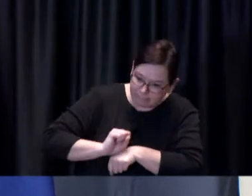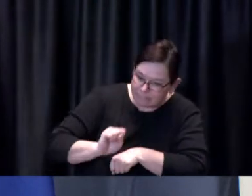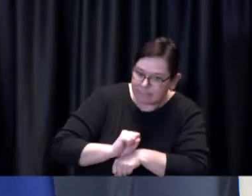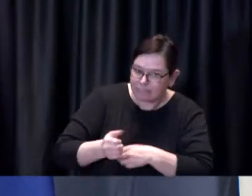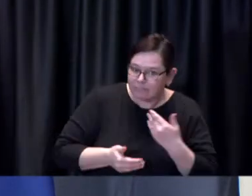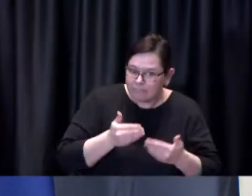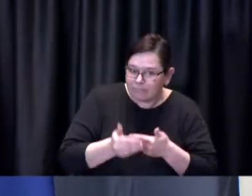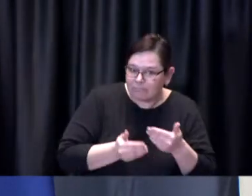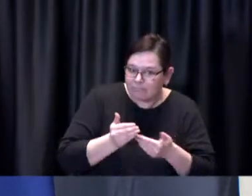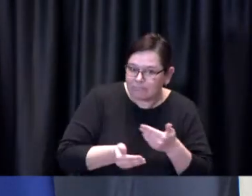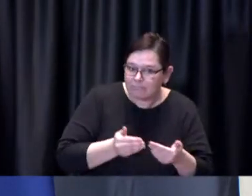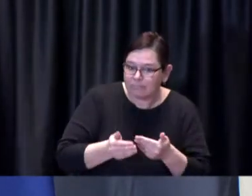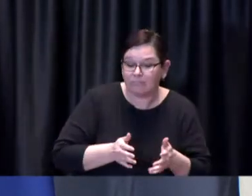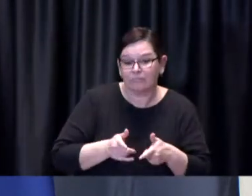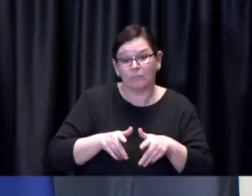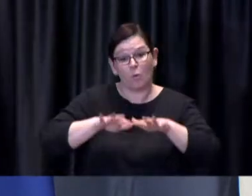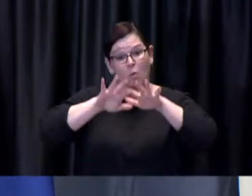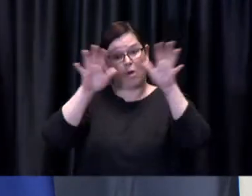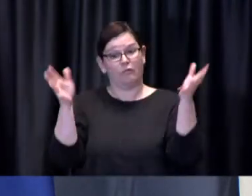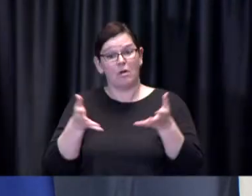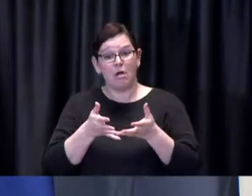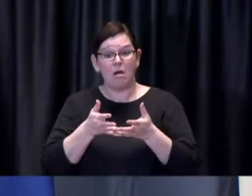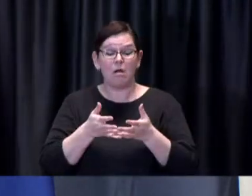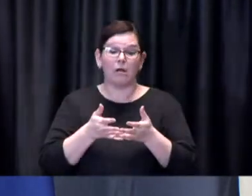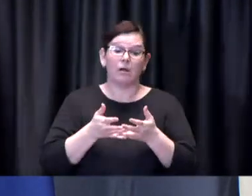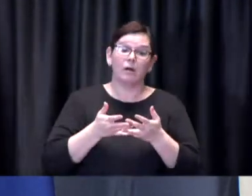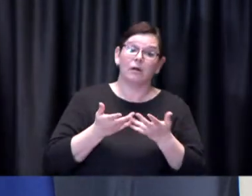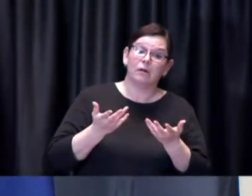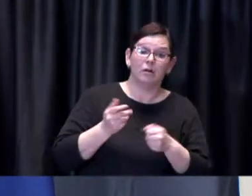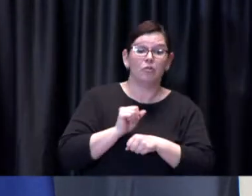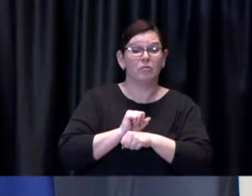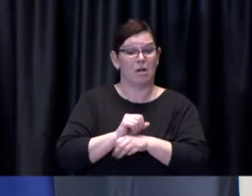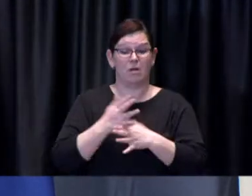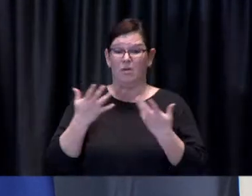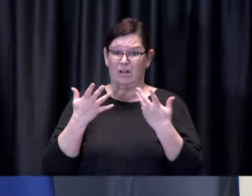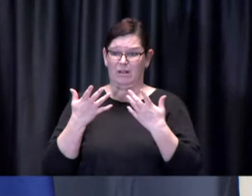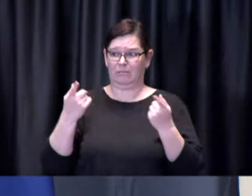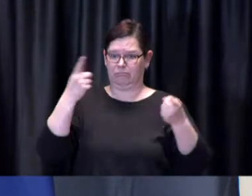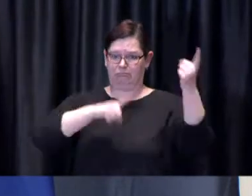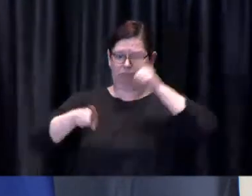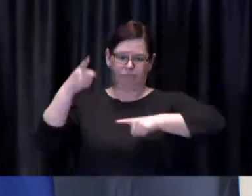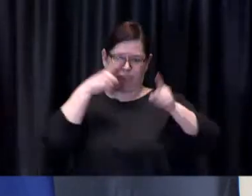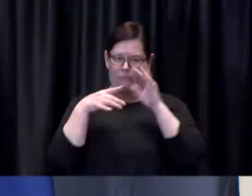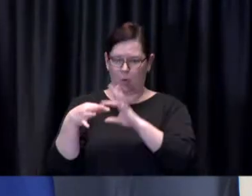and one that relies on good cooperation with provincial health officials and home care agencies.